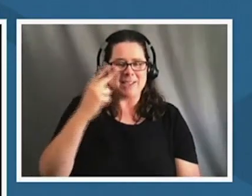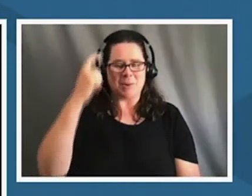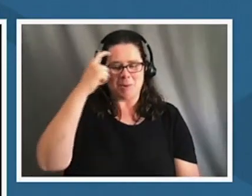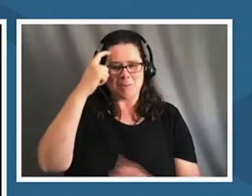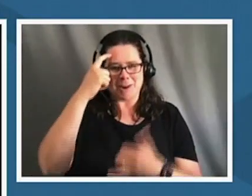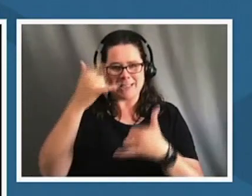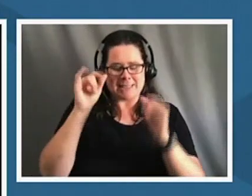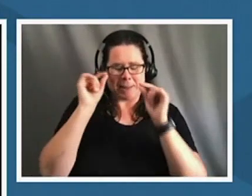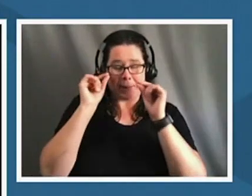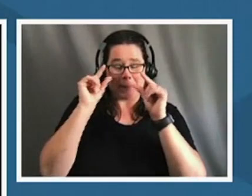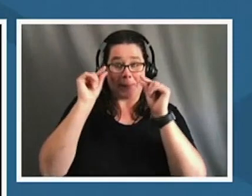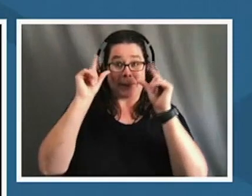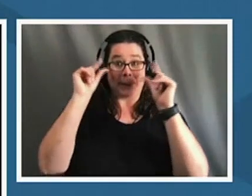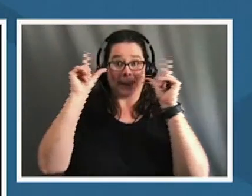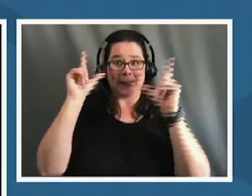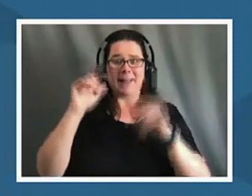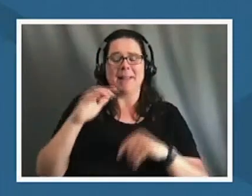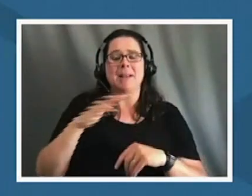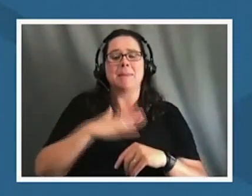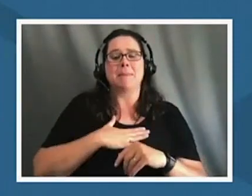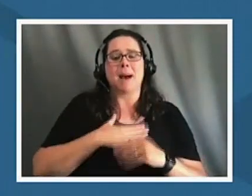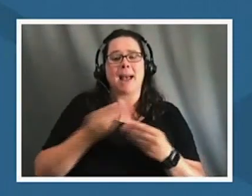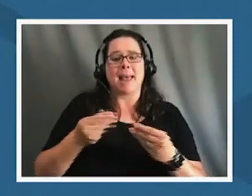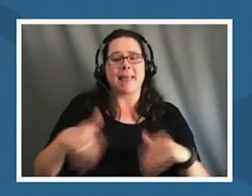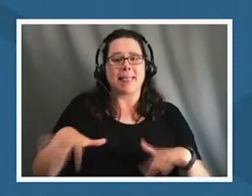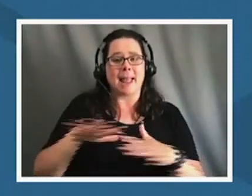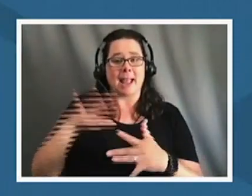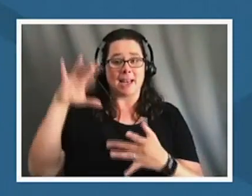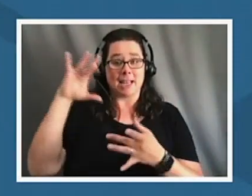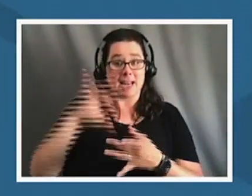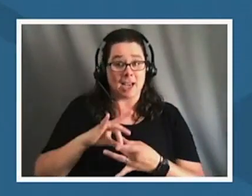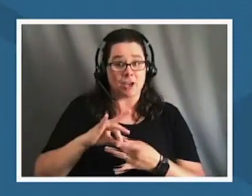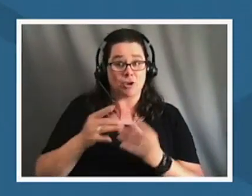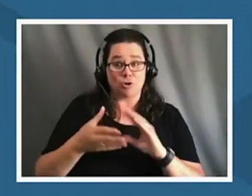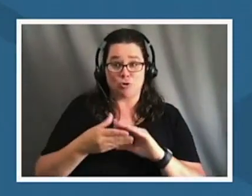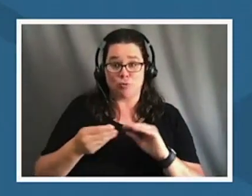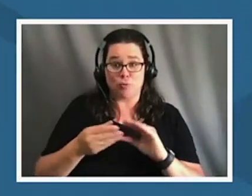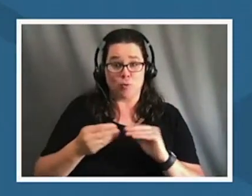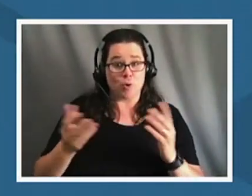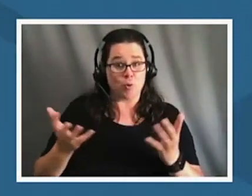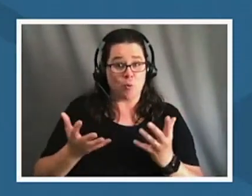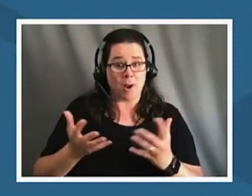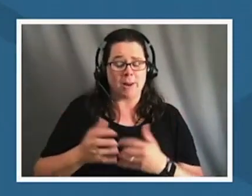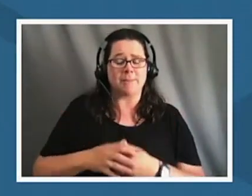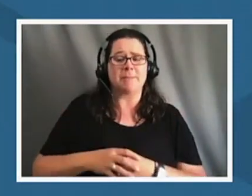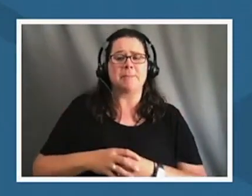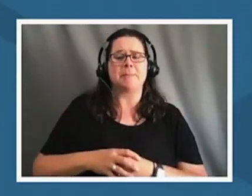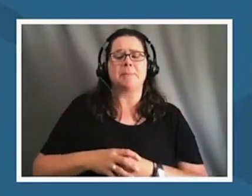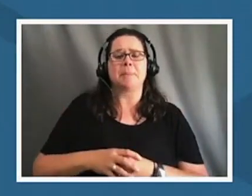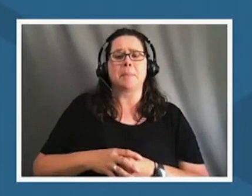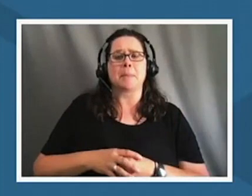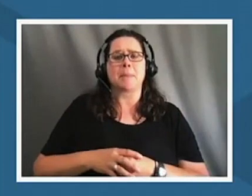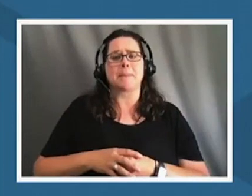course um my land connection story is